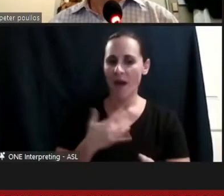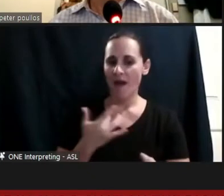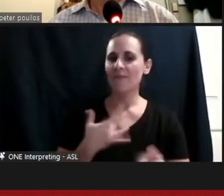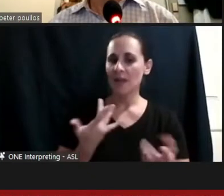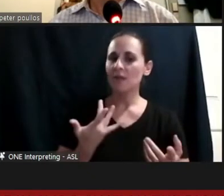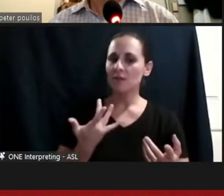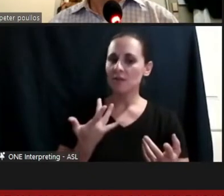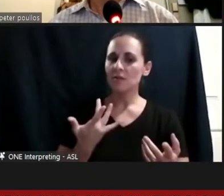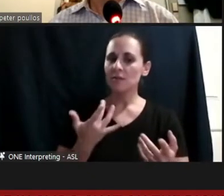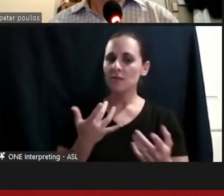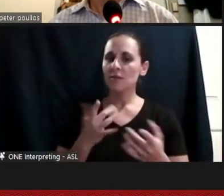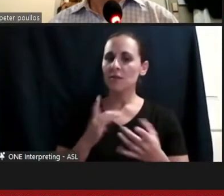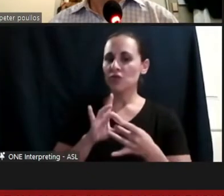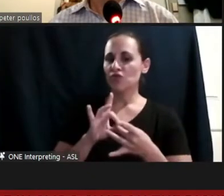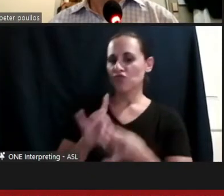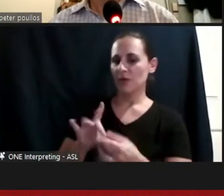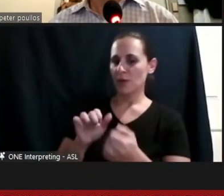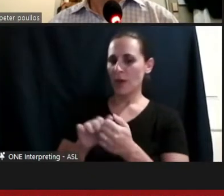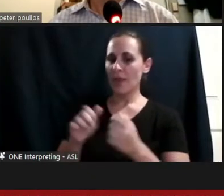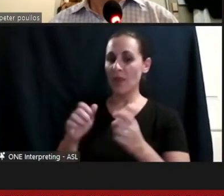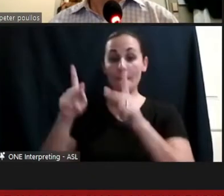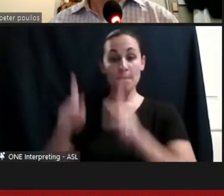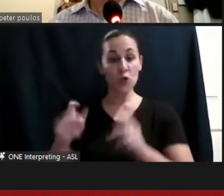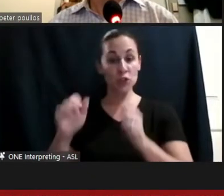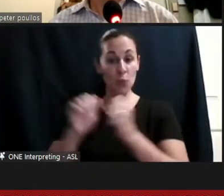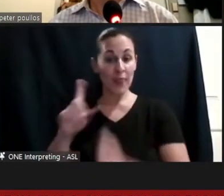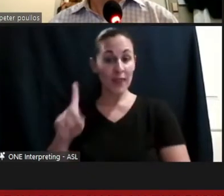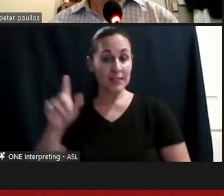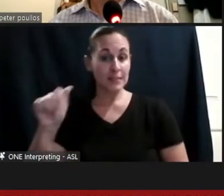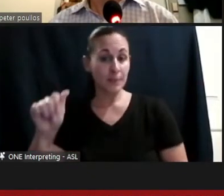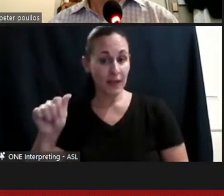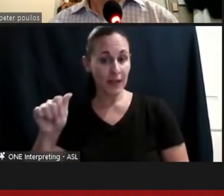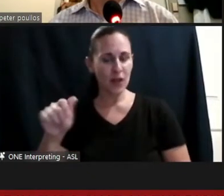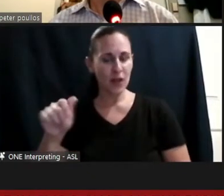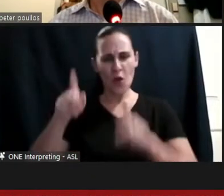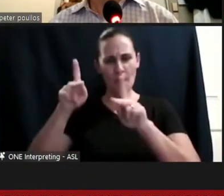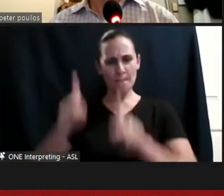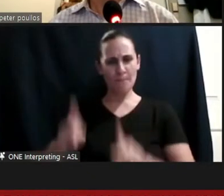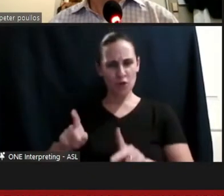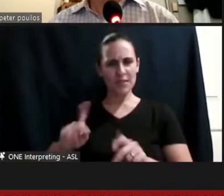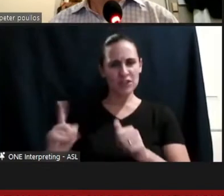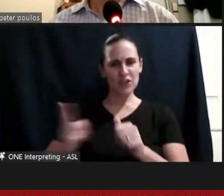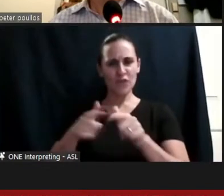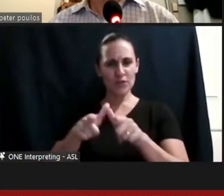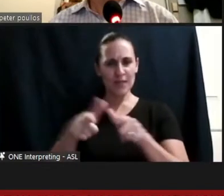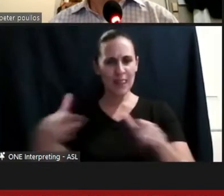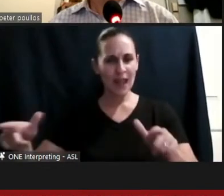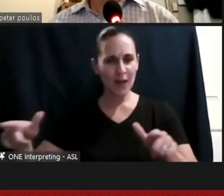person with a disability, more of the person 1st language. Although I very much respect